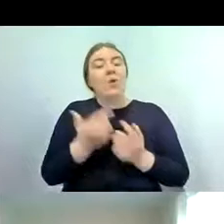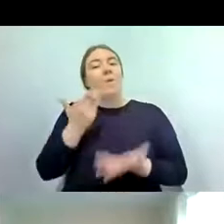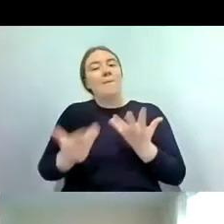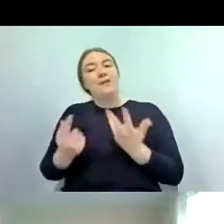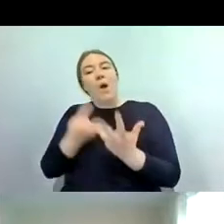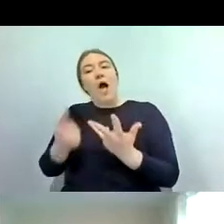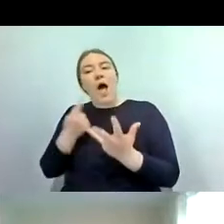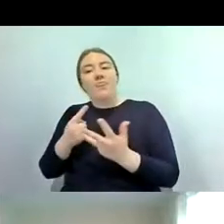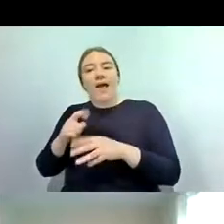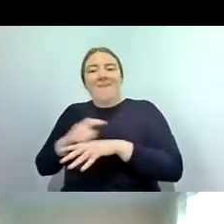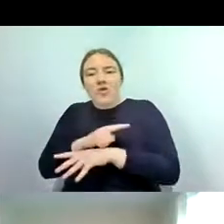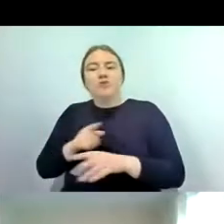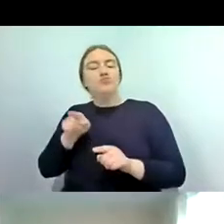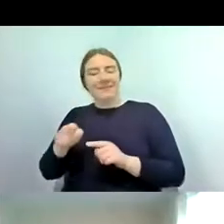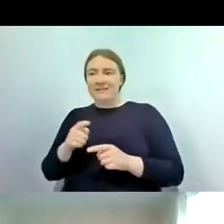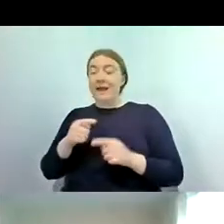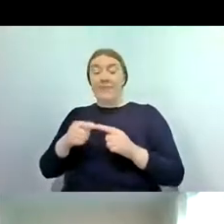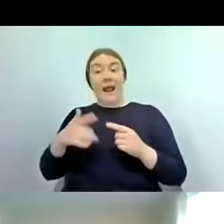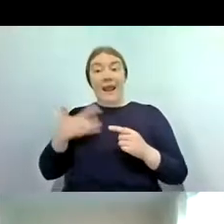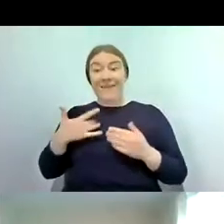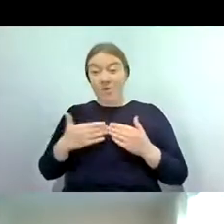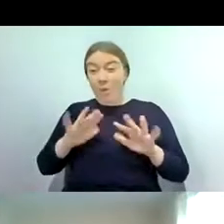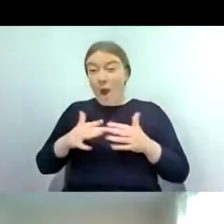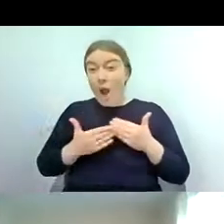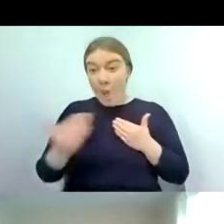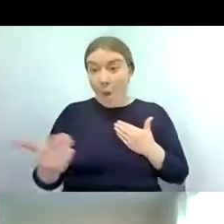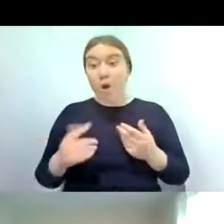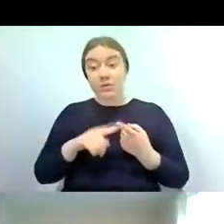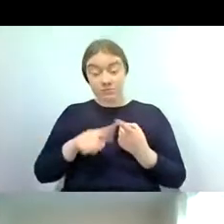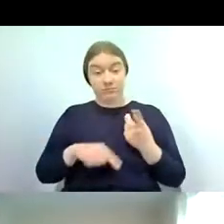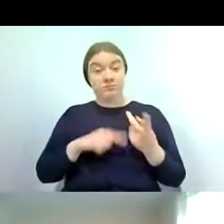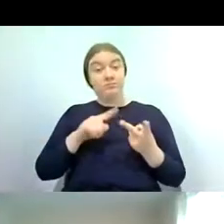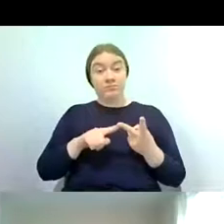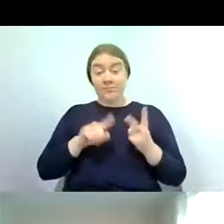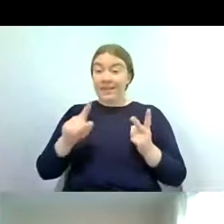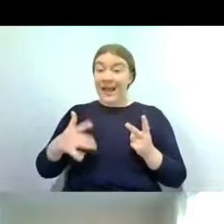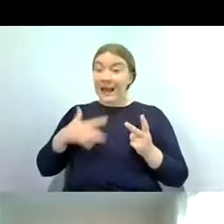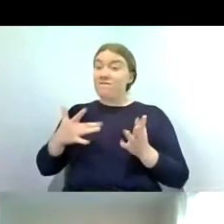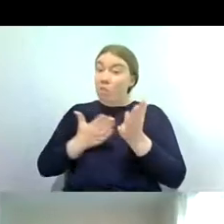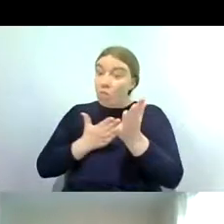have a relatively long life cycle they're generally present throughout the year and